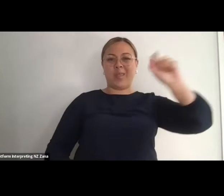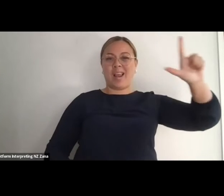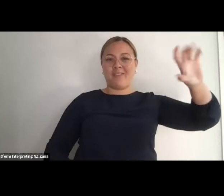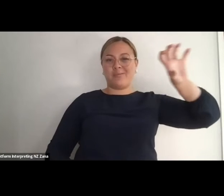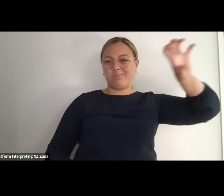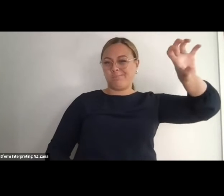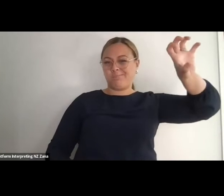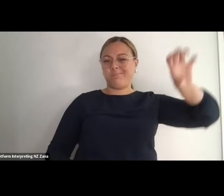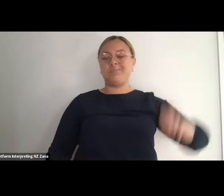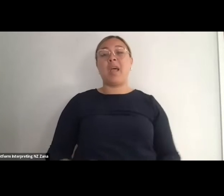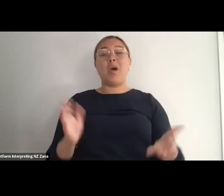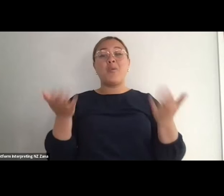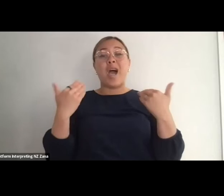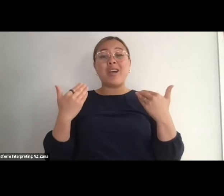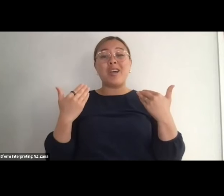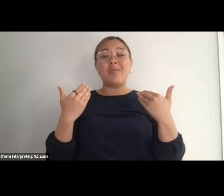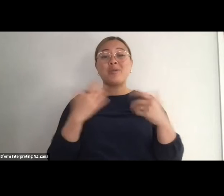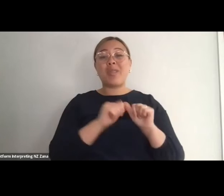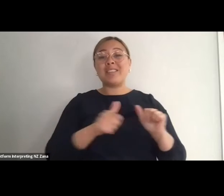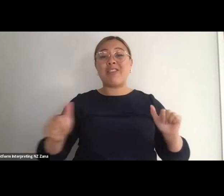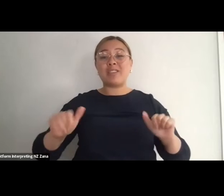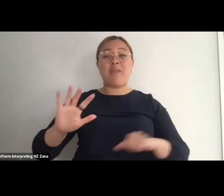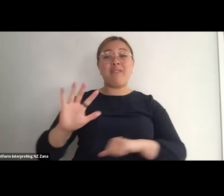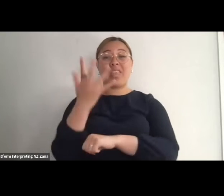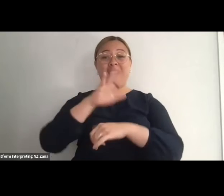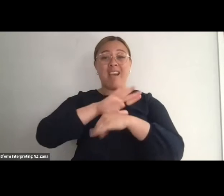and the fifth and final in the series for this year, with Claire Cunningham.